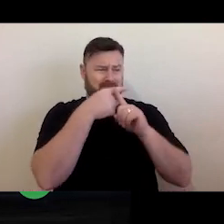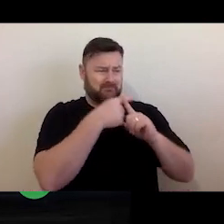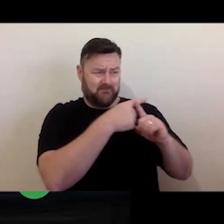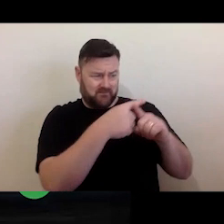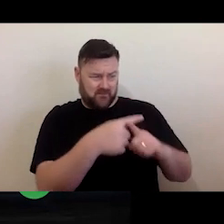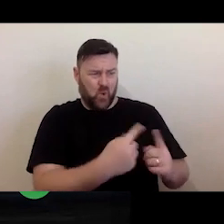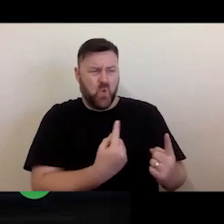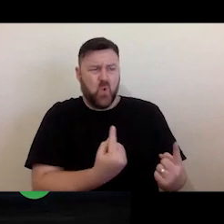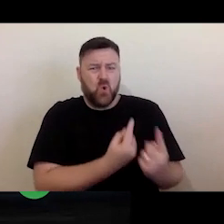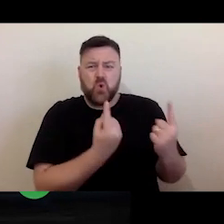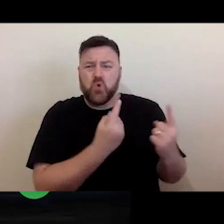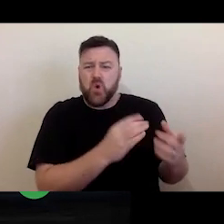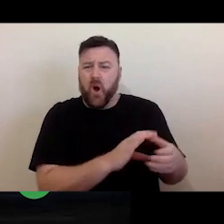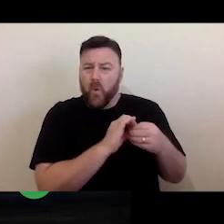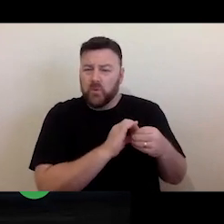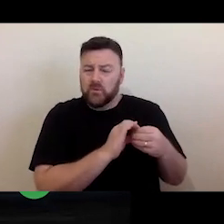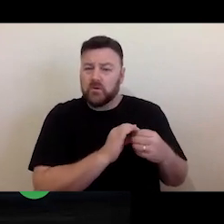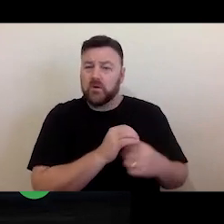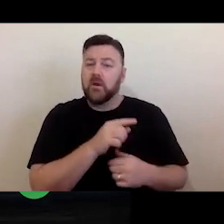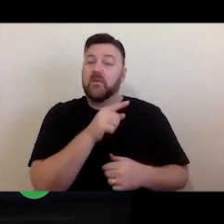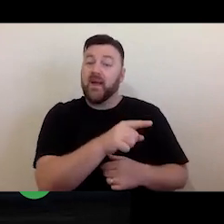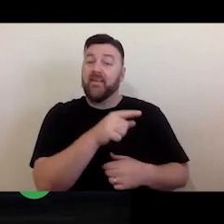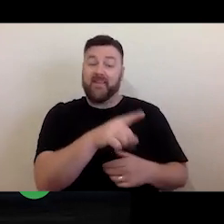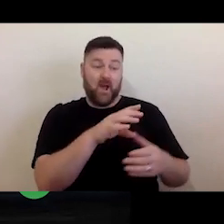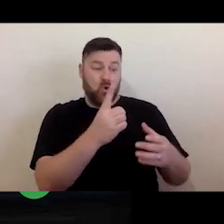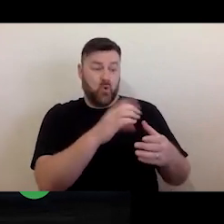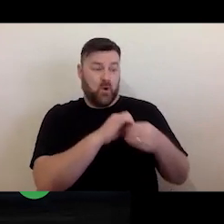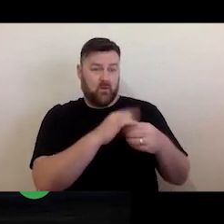the situation material becomes what is referred to as an orphaned work.